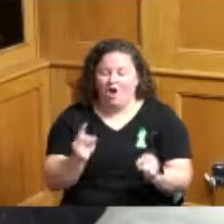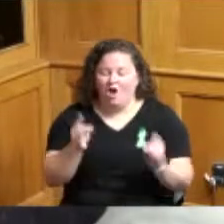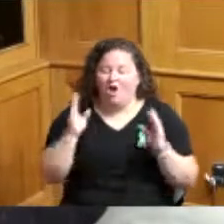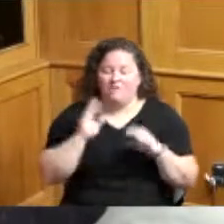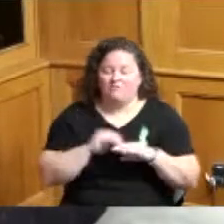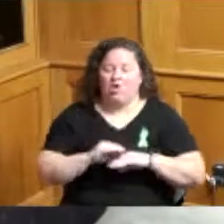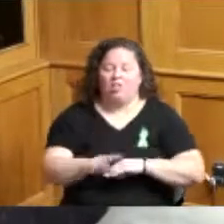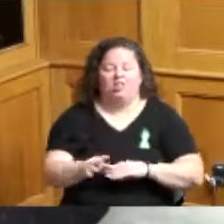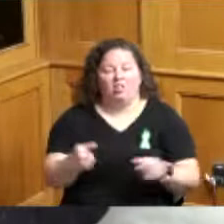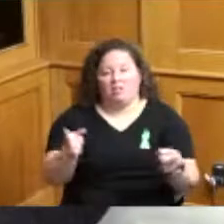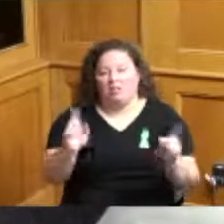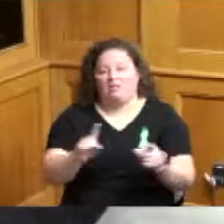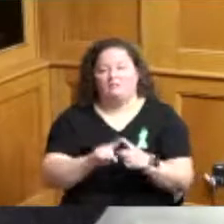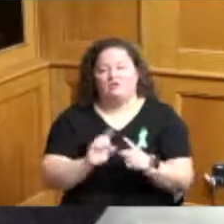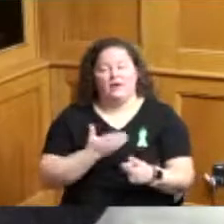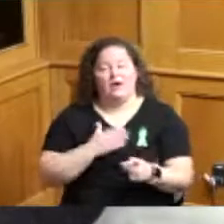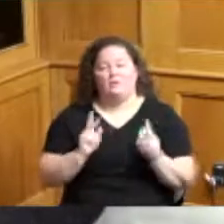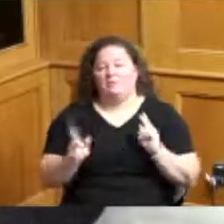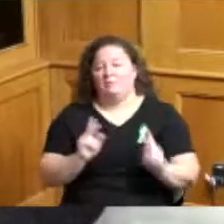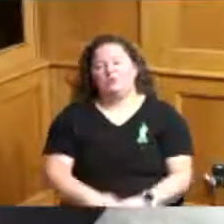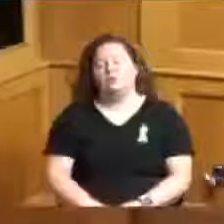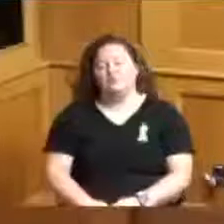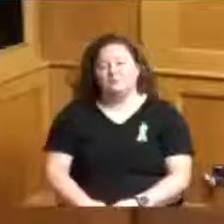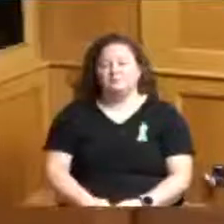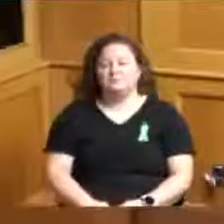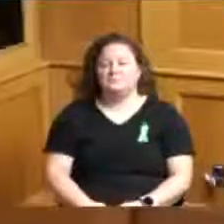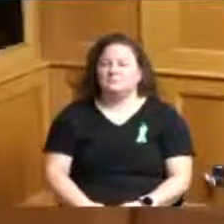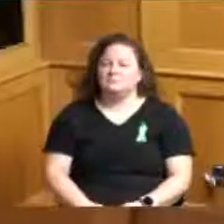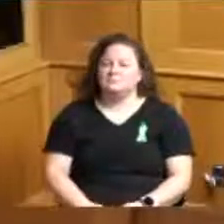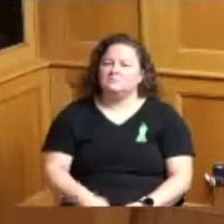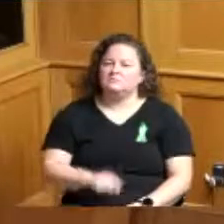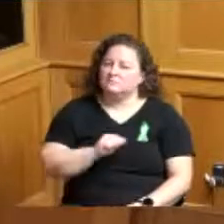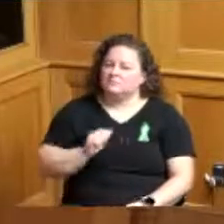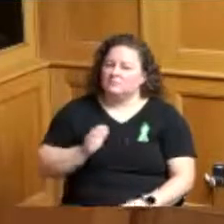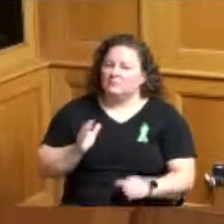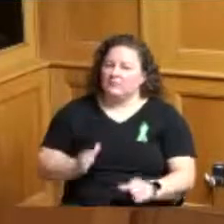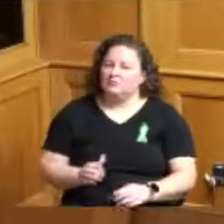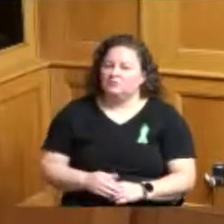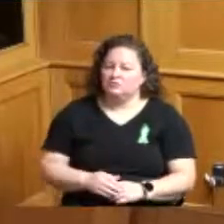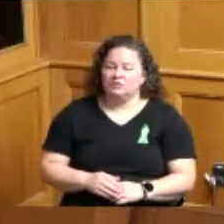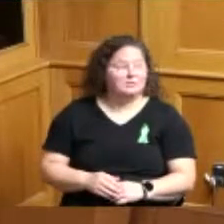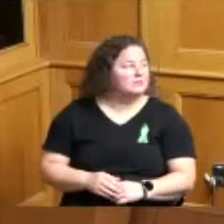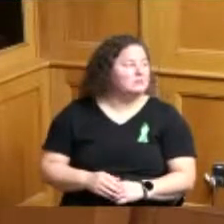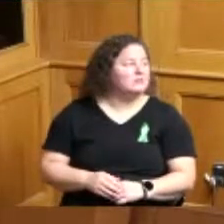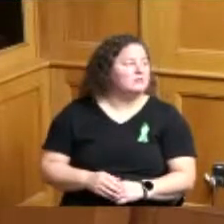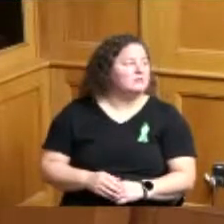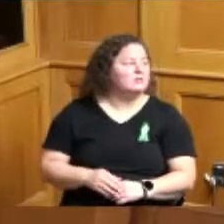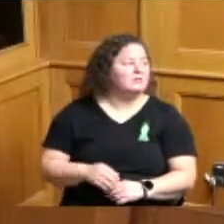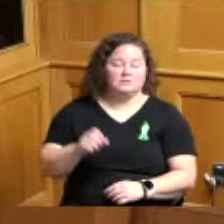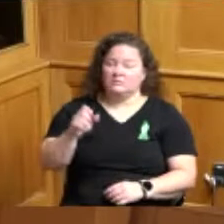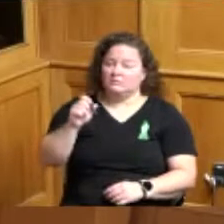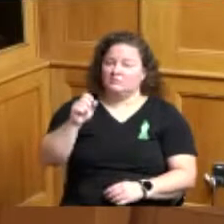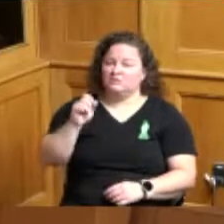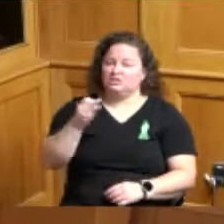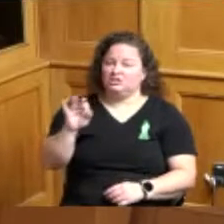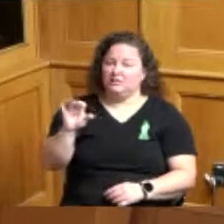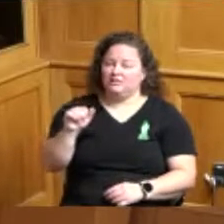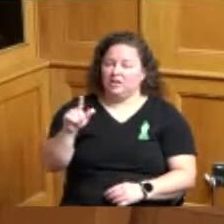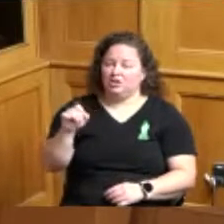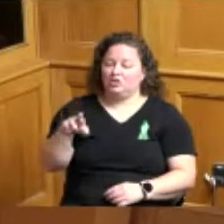to the citizens of Hamilton County yeah Madam President we men President and Vice President we can certainly pull that information together and as we come back forward